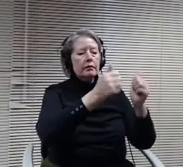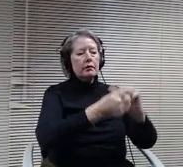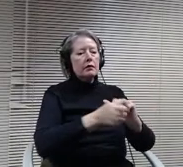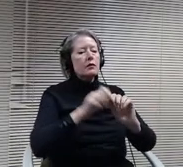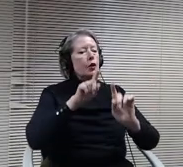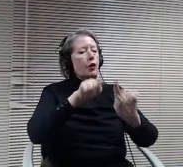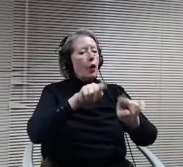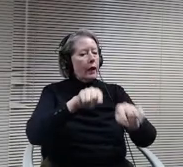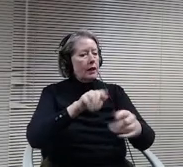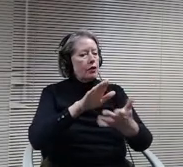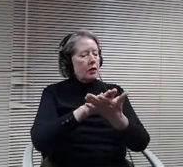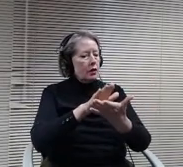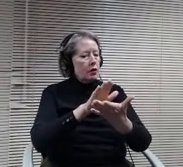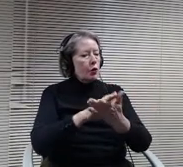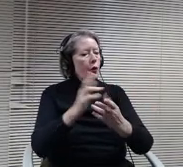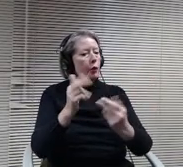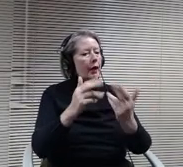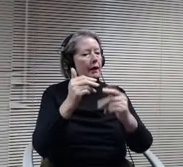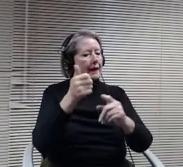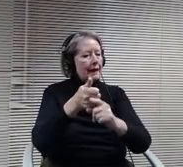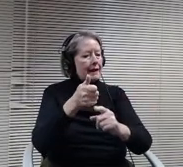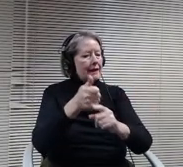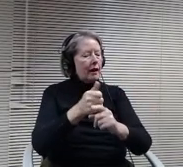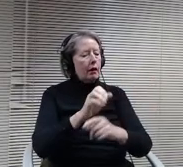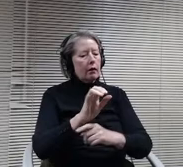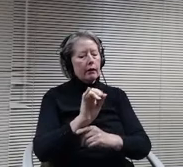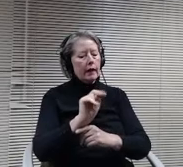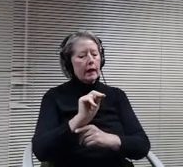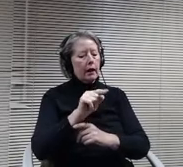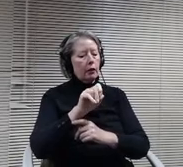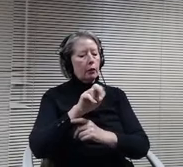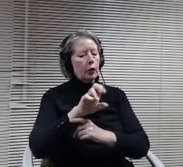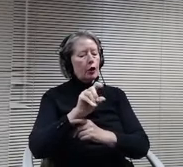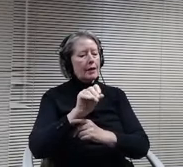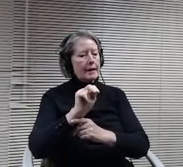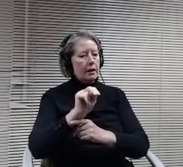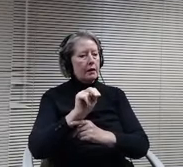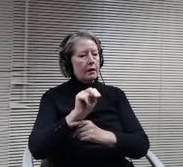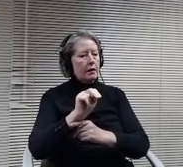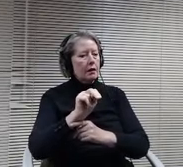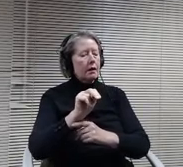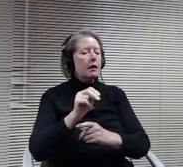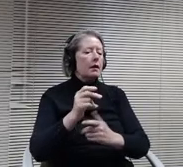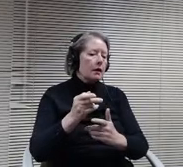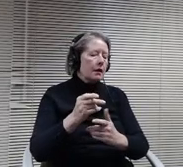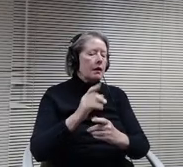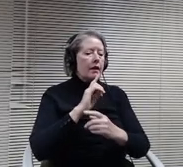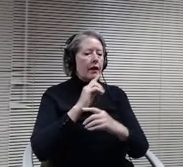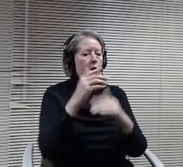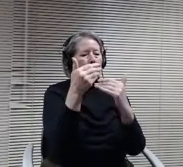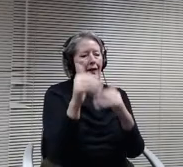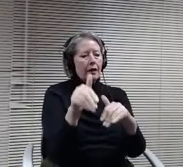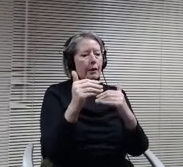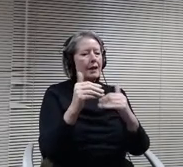classrooms. There will be a limited number of students who have to be on a different.